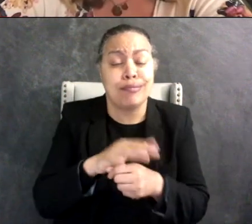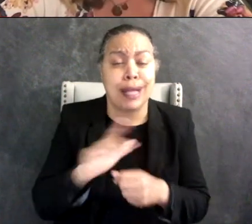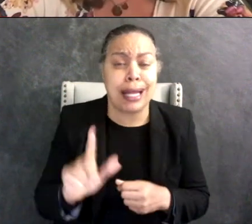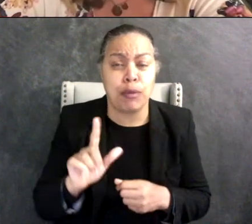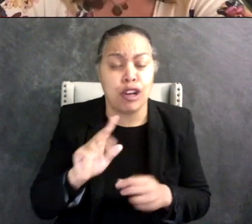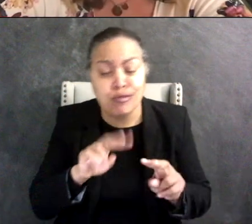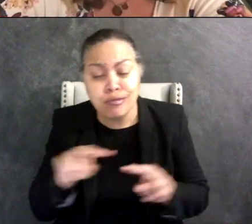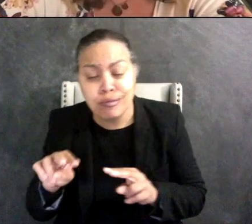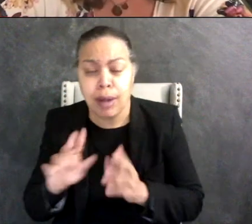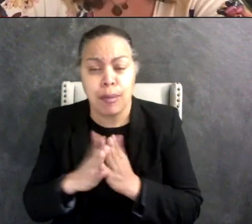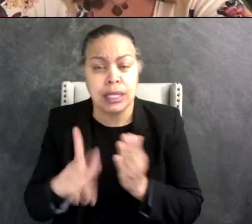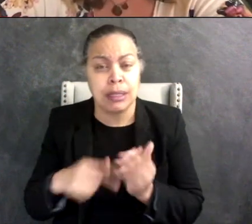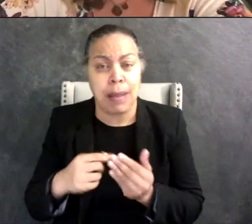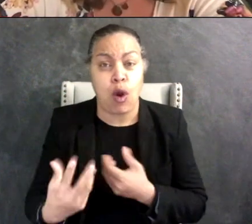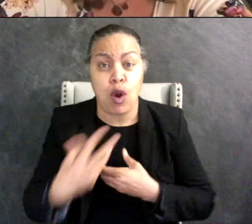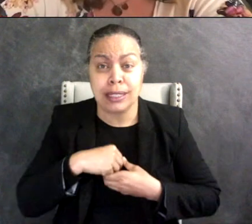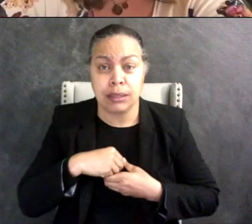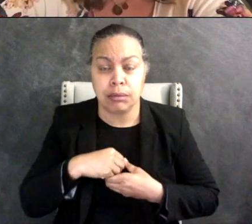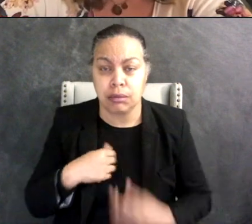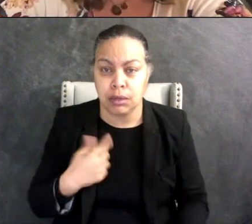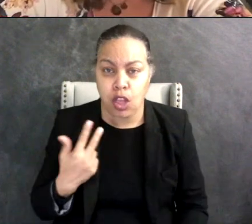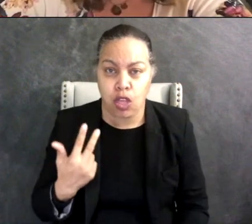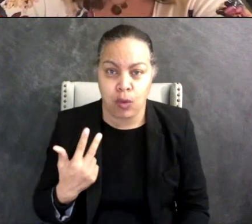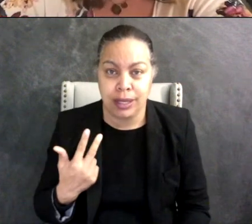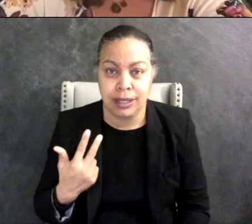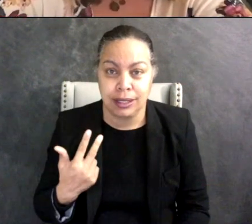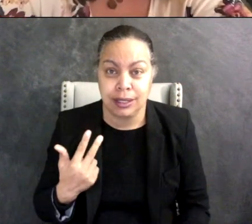and there were only three books in our library and we are a small town so it's pretty rural